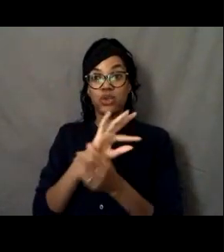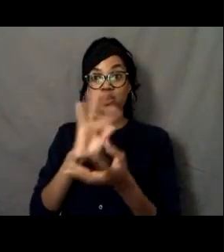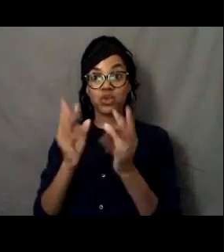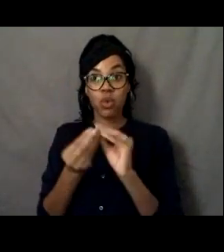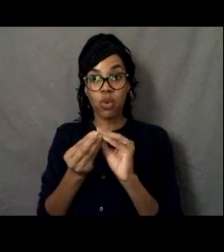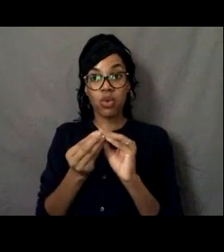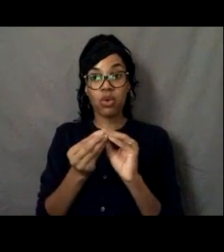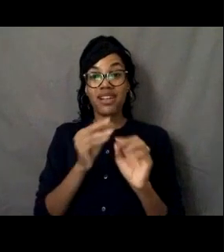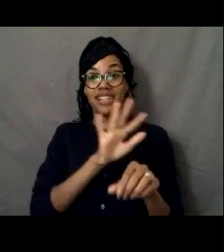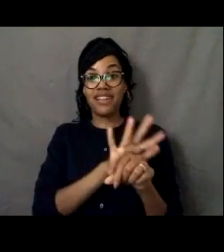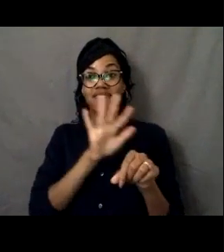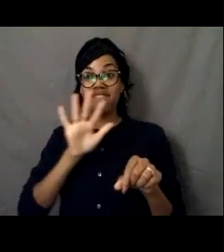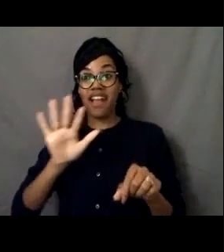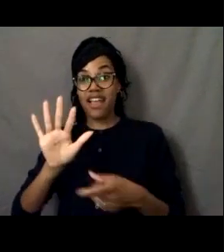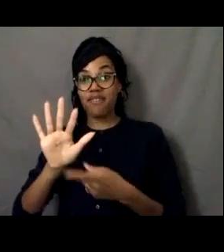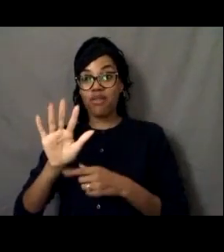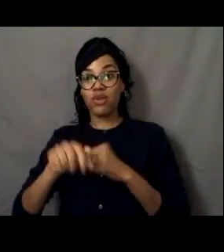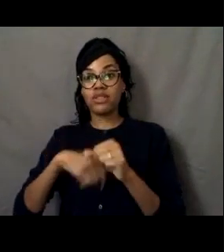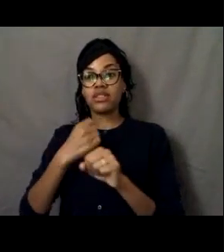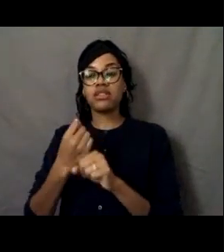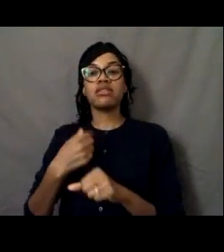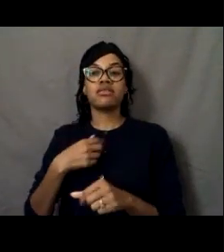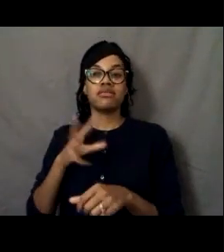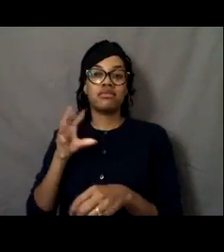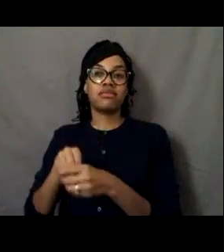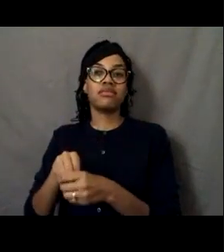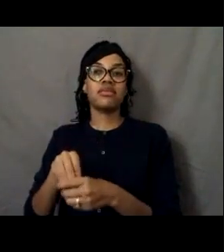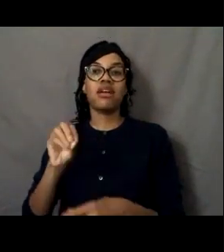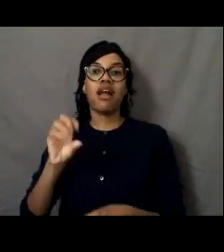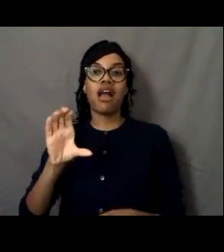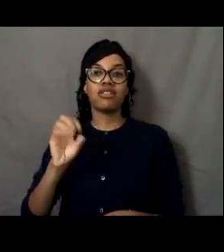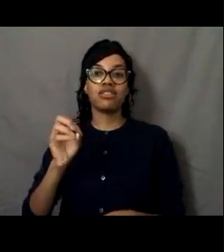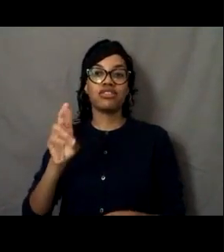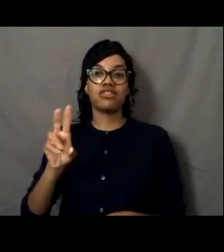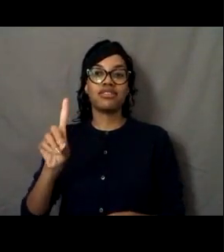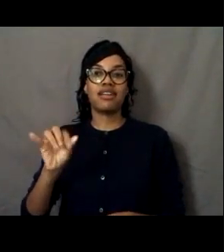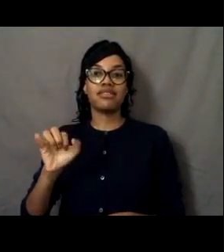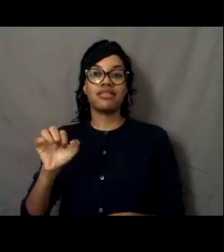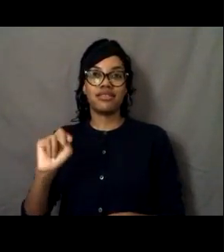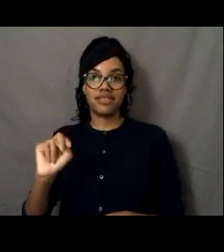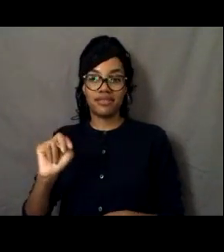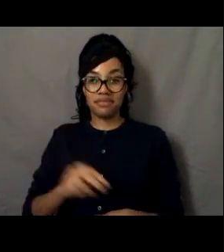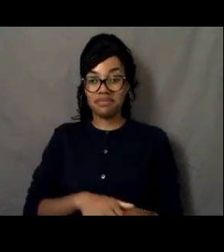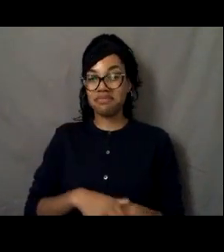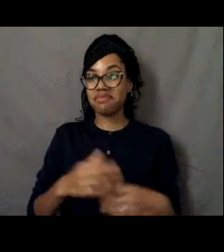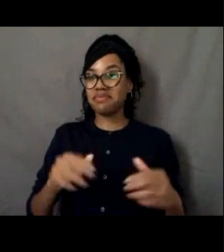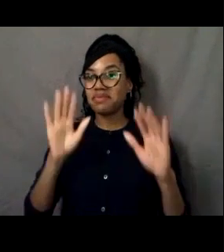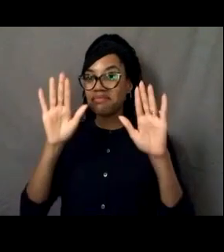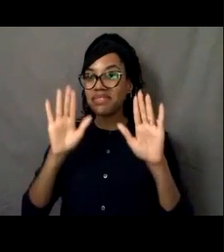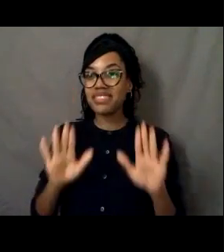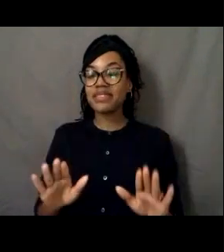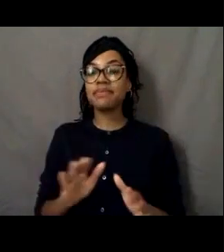which is pretty amazing to me. Obviously, one of the biggest projects that the Oscar Dyson